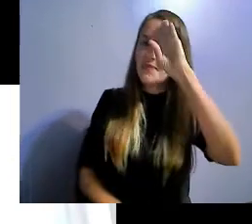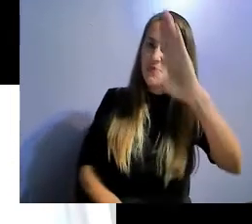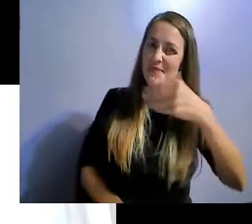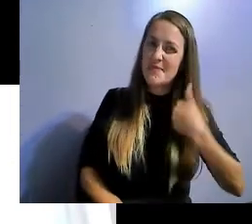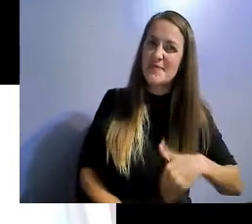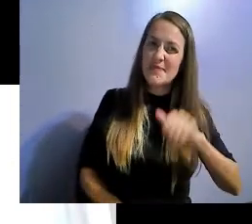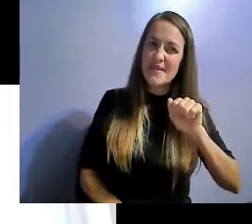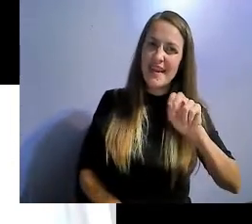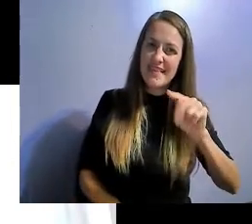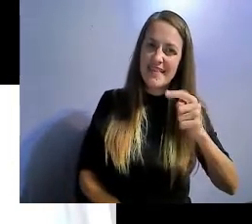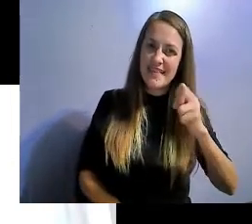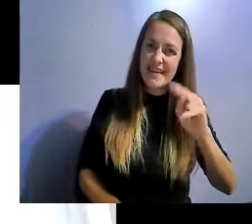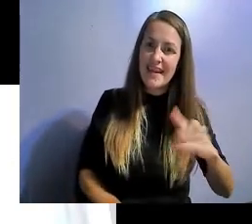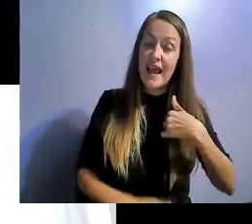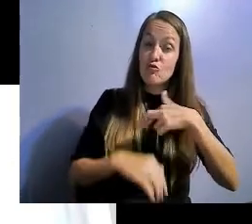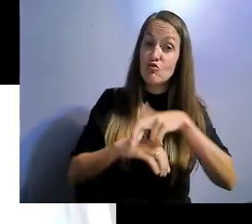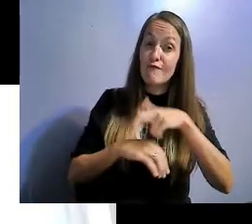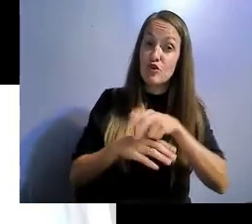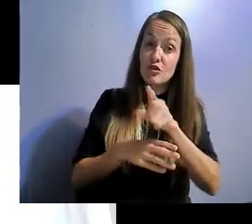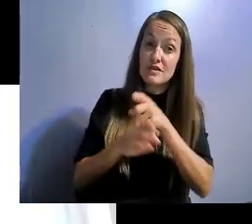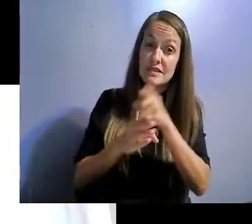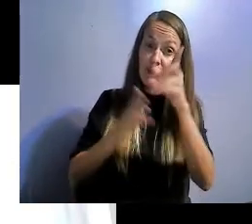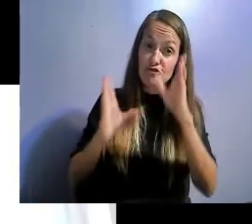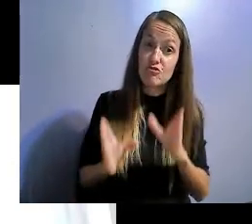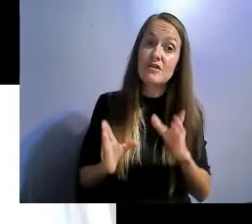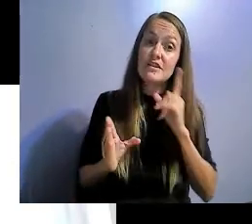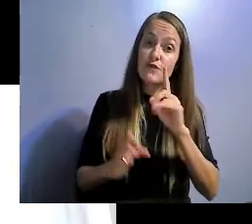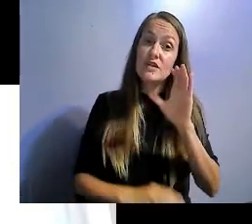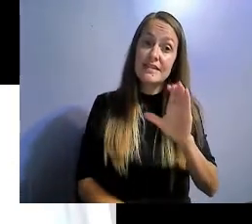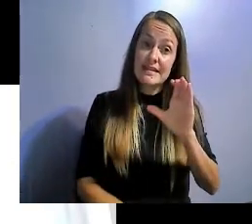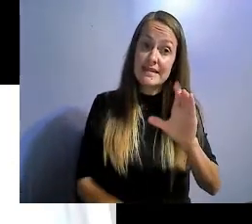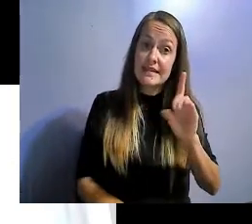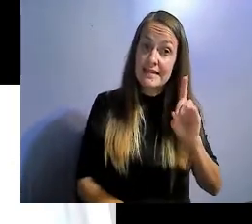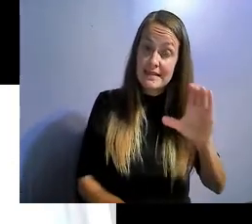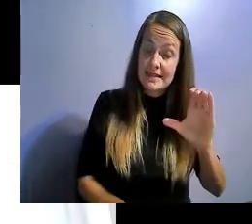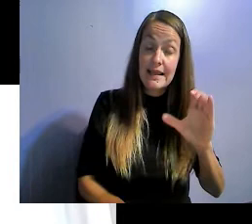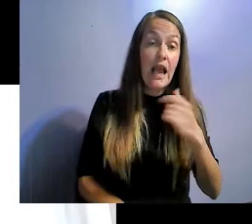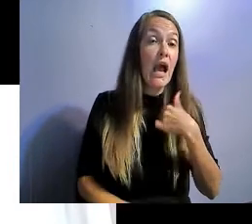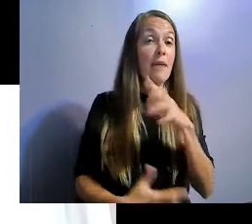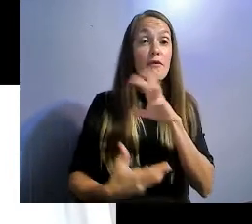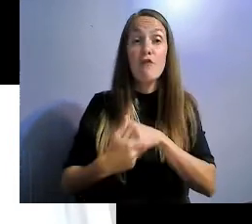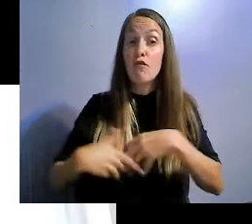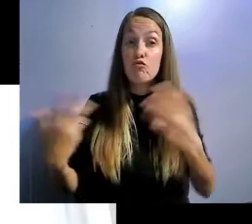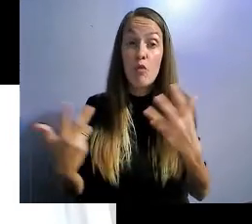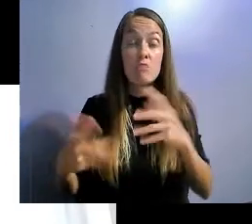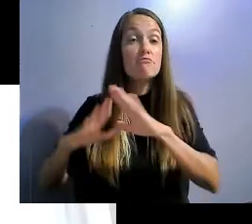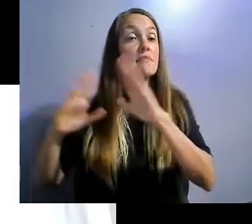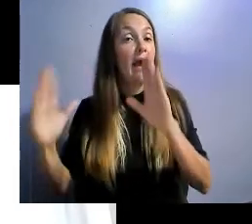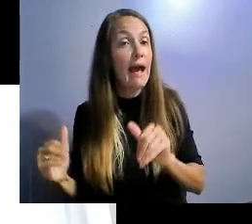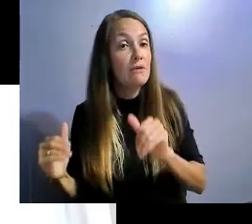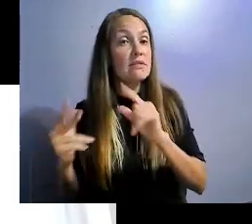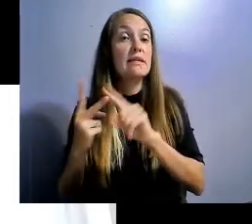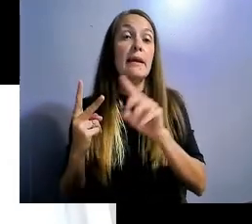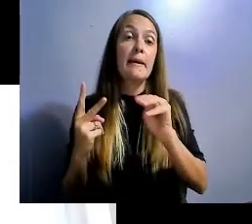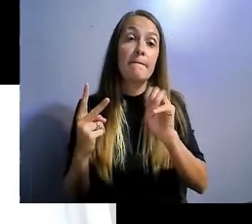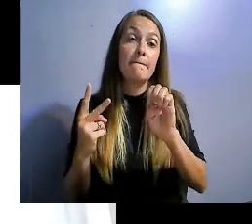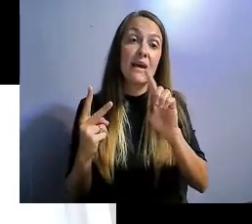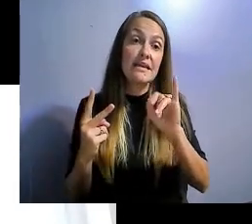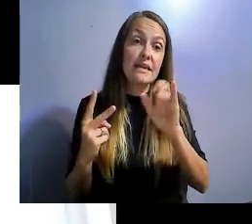different issues I work with is housing, Medicaid, transportation, employment, Social Security, overpayment,